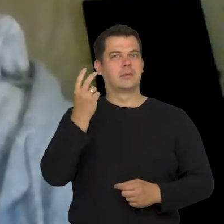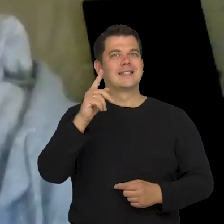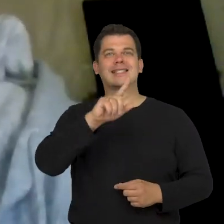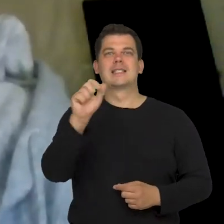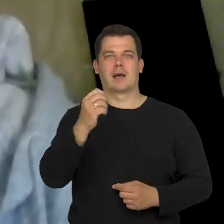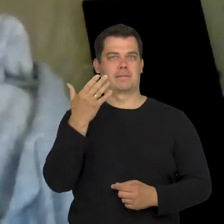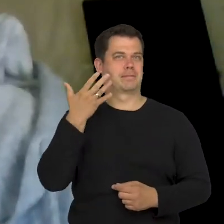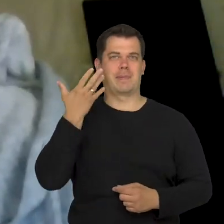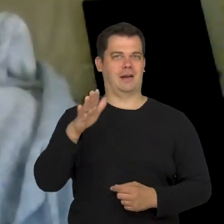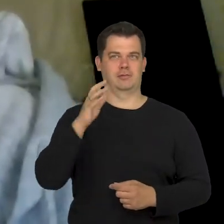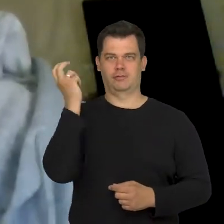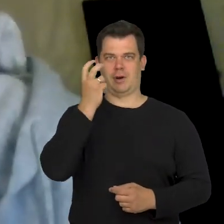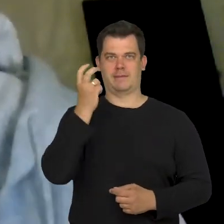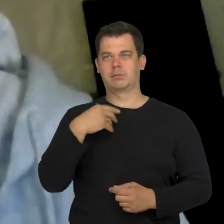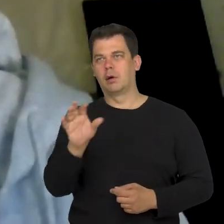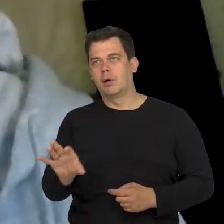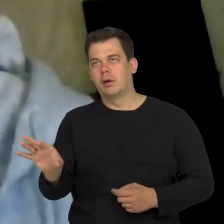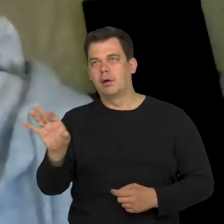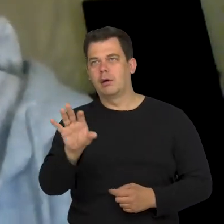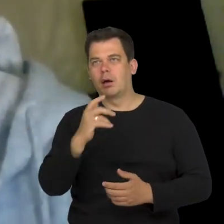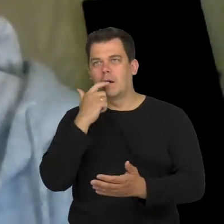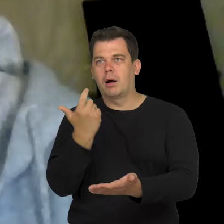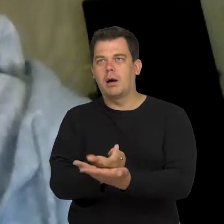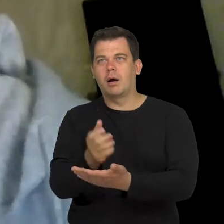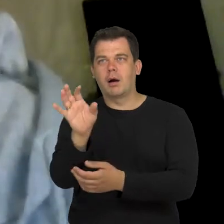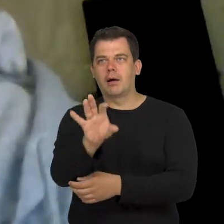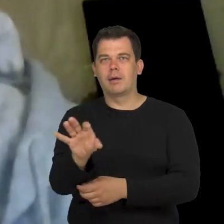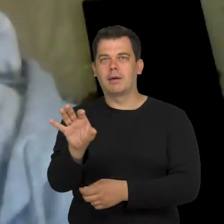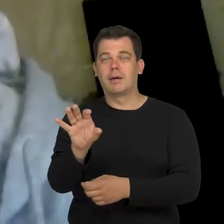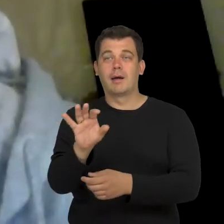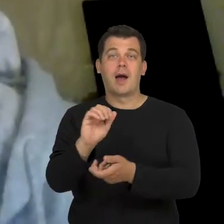but in the case of people or artists who want to learn about something,